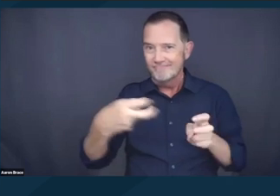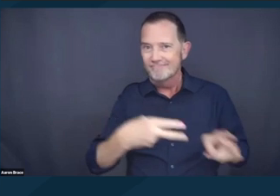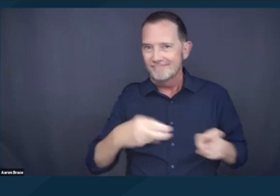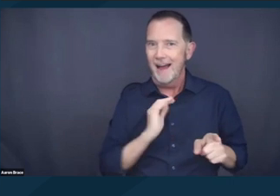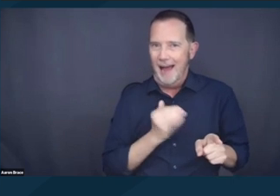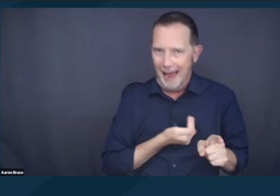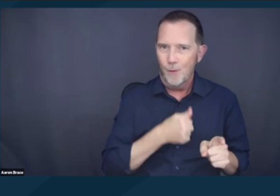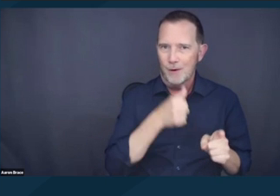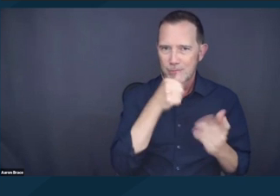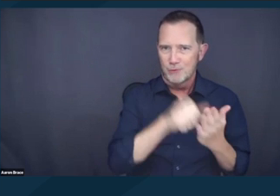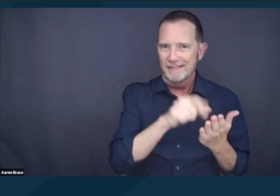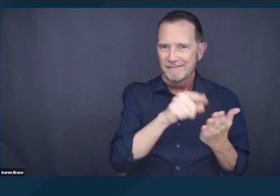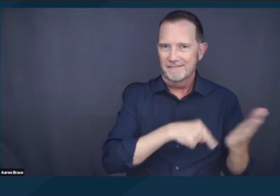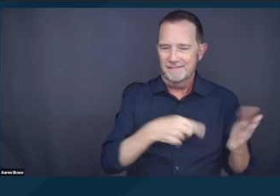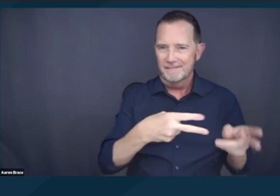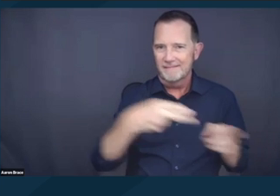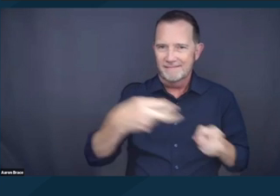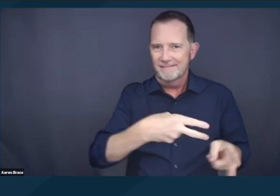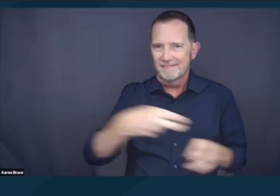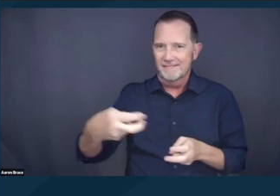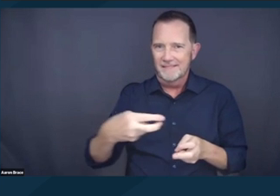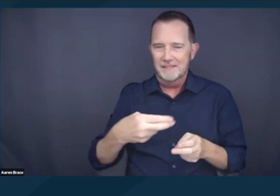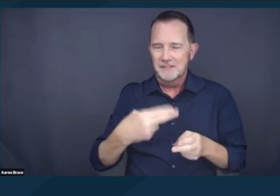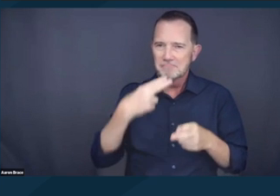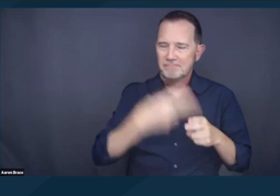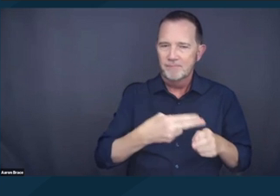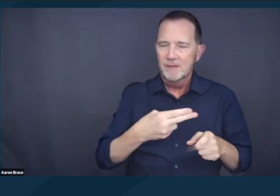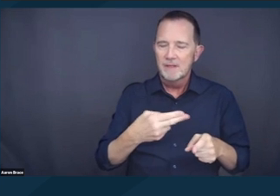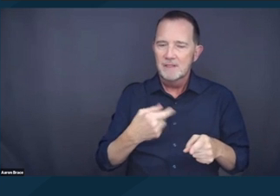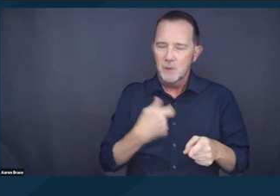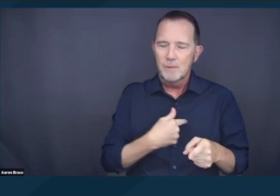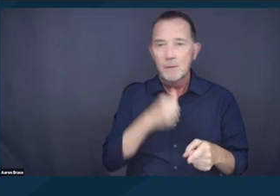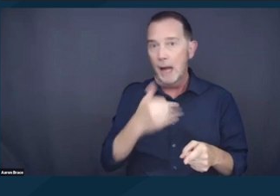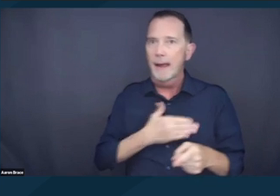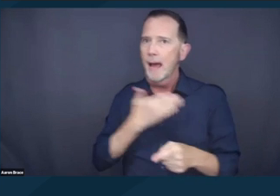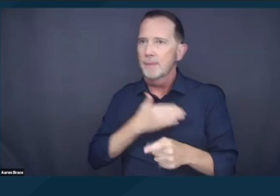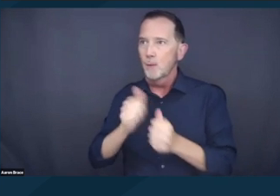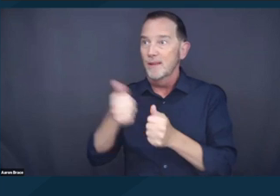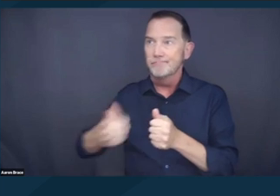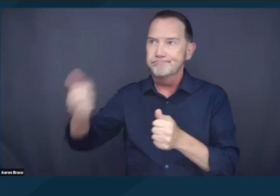which we were pleased, not with the decision obviously, but pleased that at least the rights